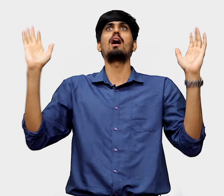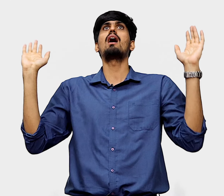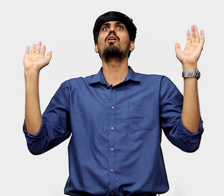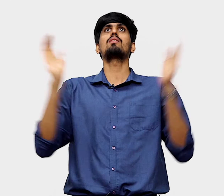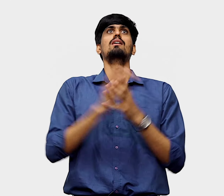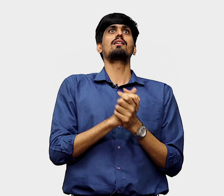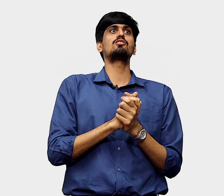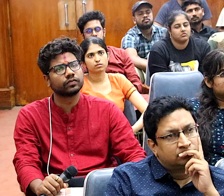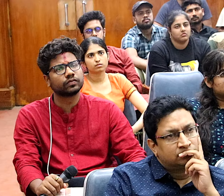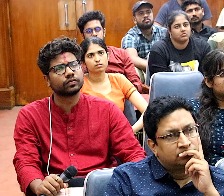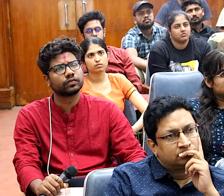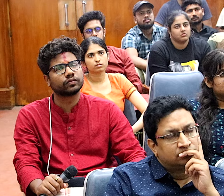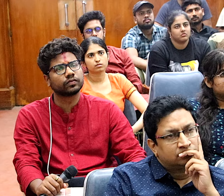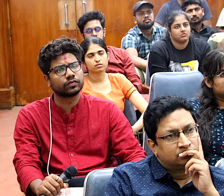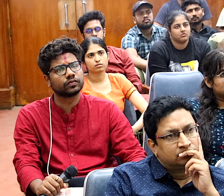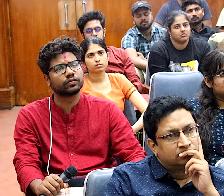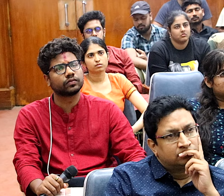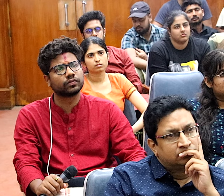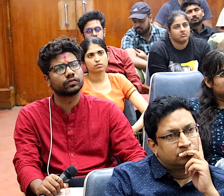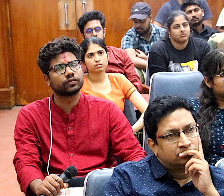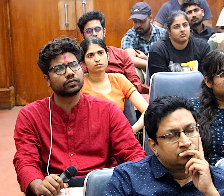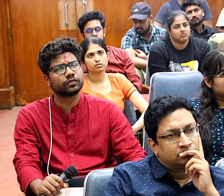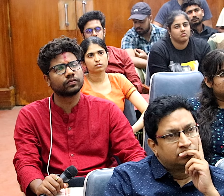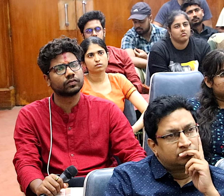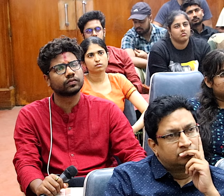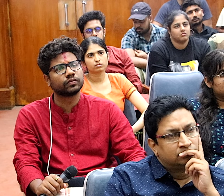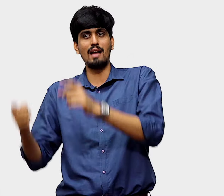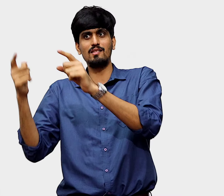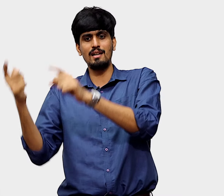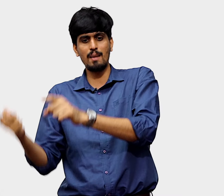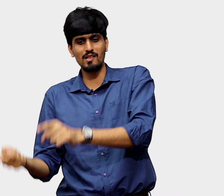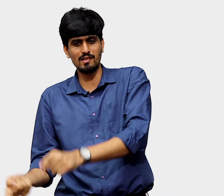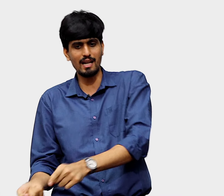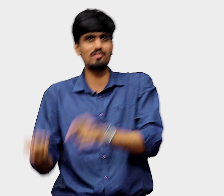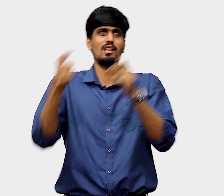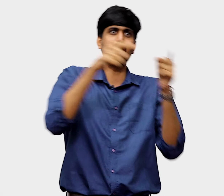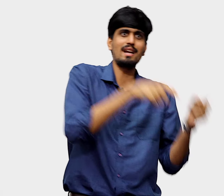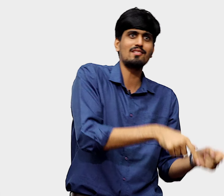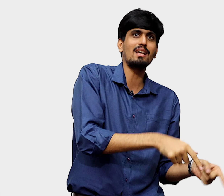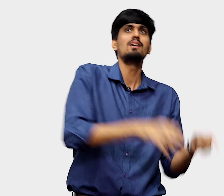ah look rich western entrepreneur wants to put in money in this Indian business and this Indian business is against the dairy industry,